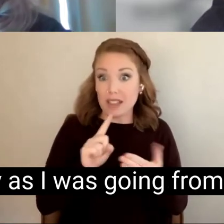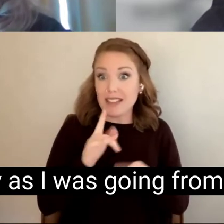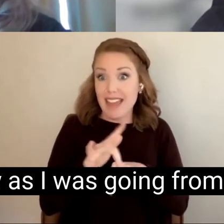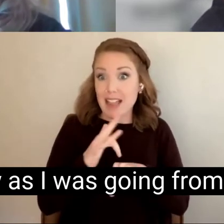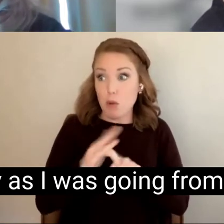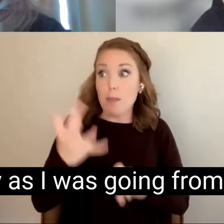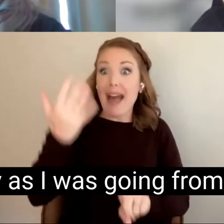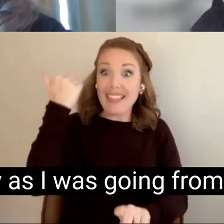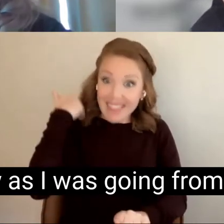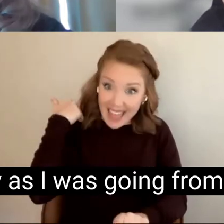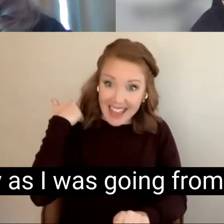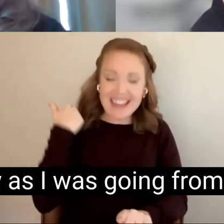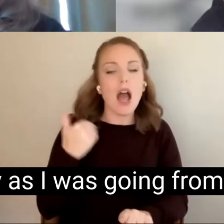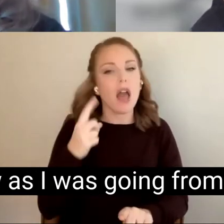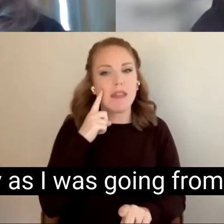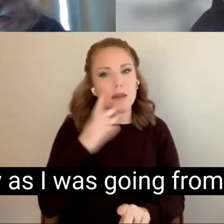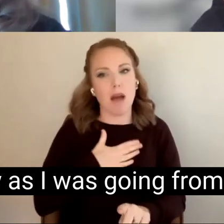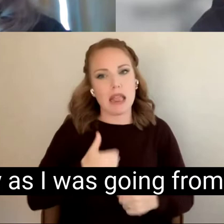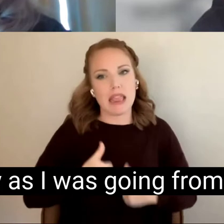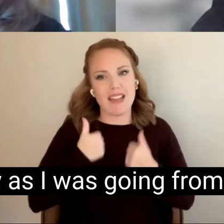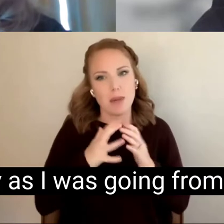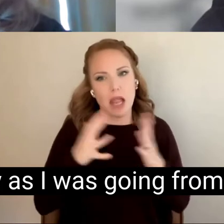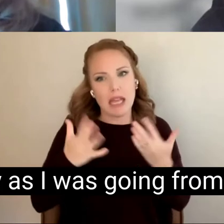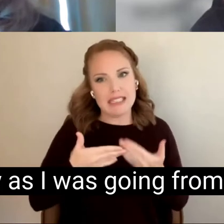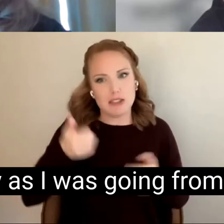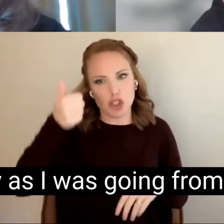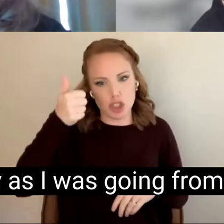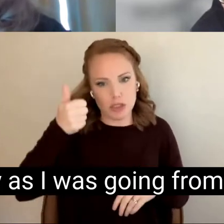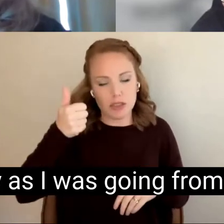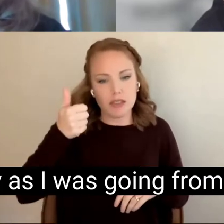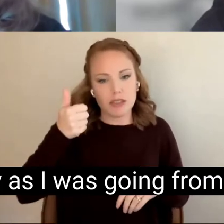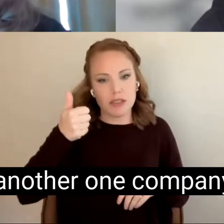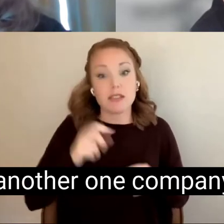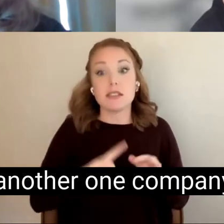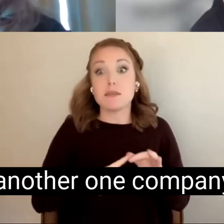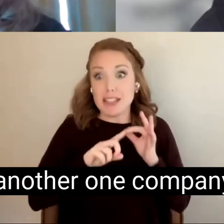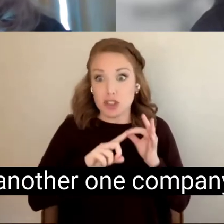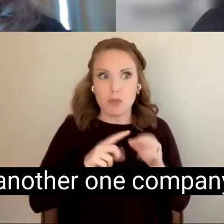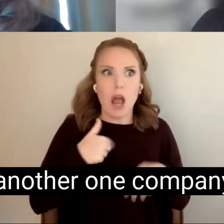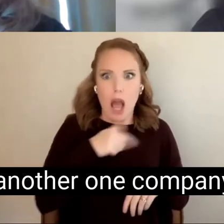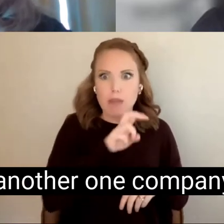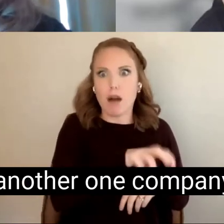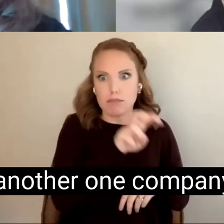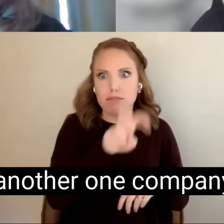Especially as I was going from one job to another one company.